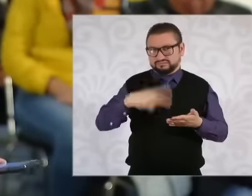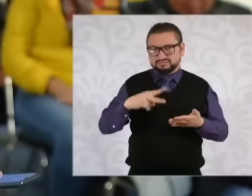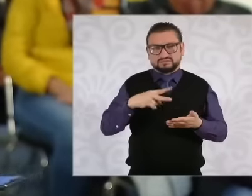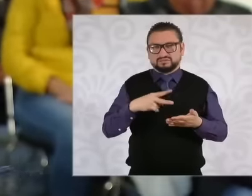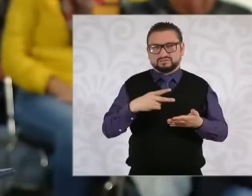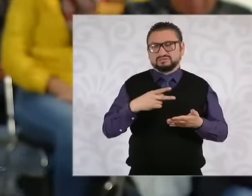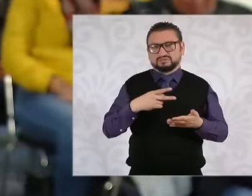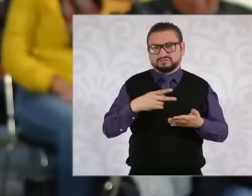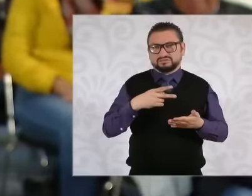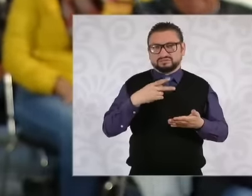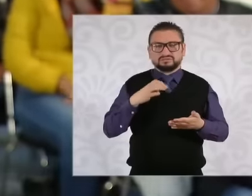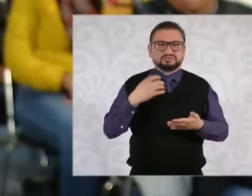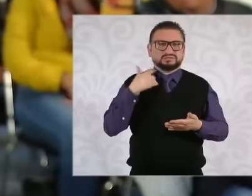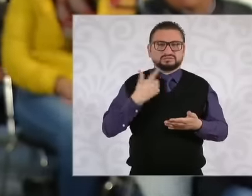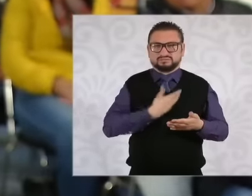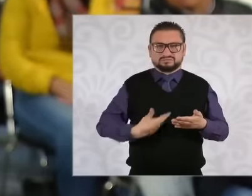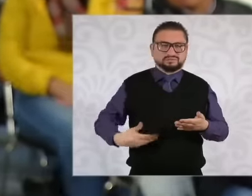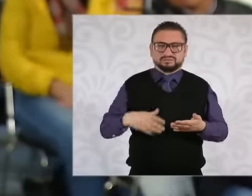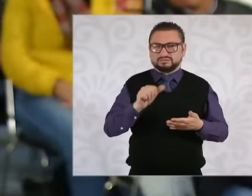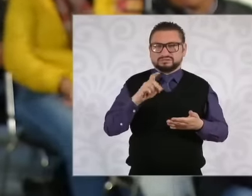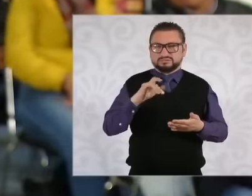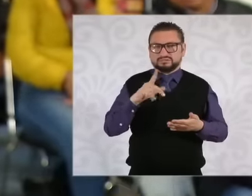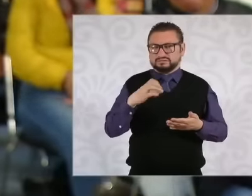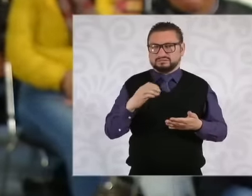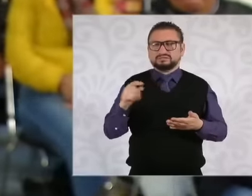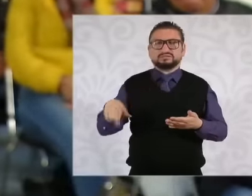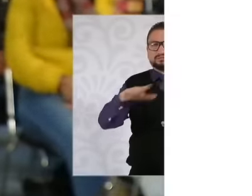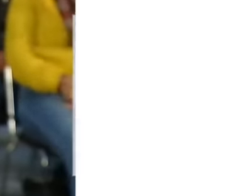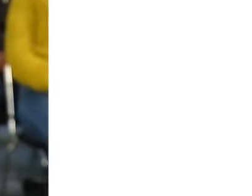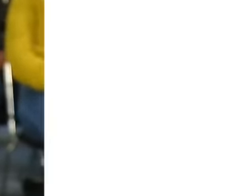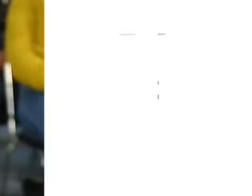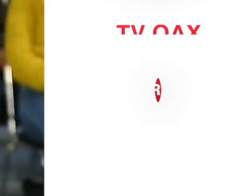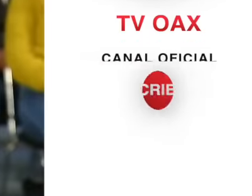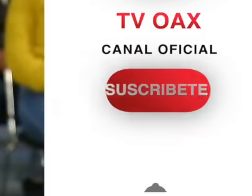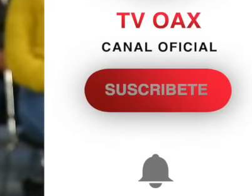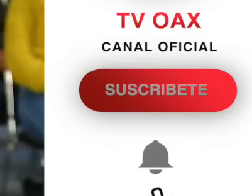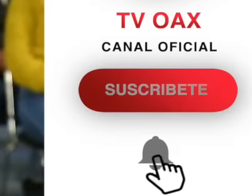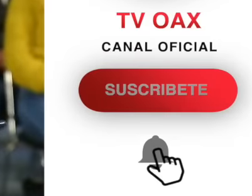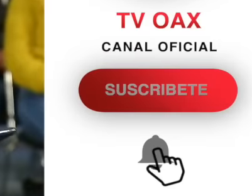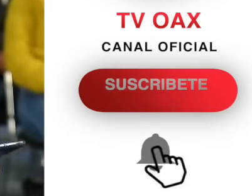with the former president López Obrador, he was experiencing a kind of upheaval due to the dismantling